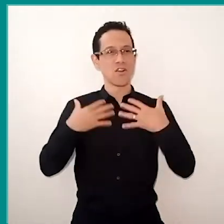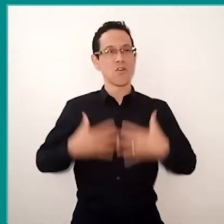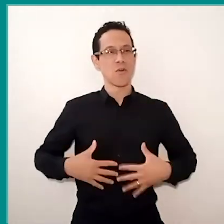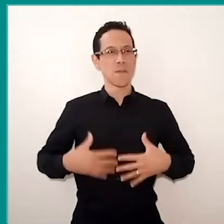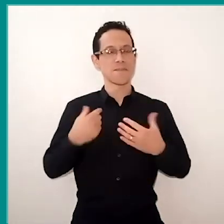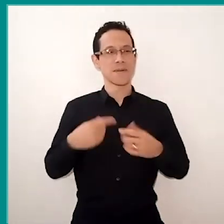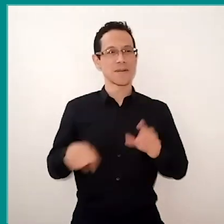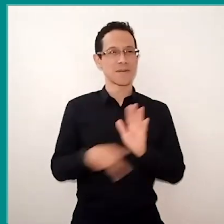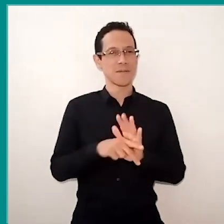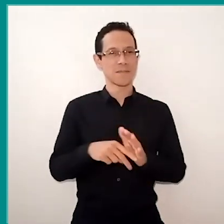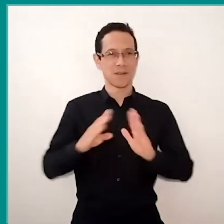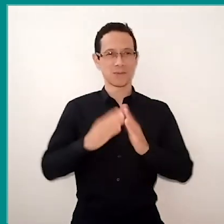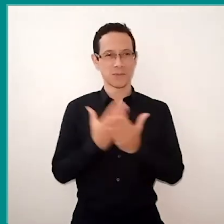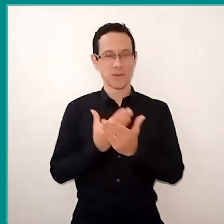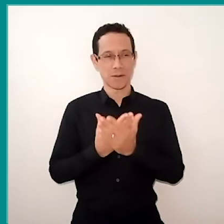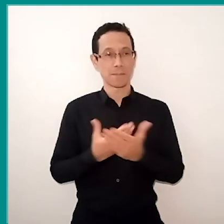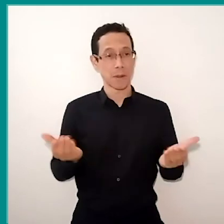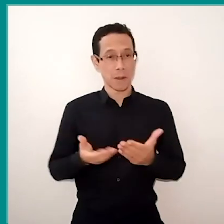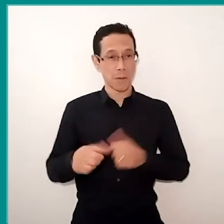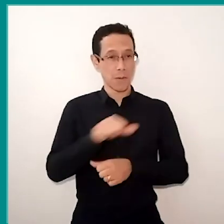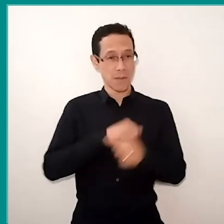I want to pass the speech now for Maria Augusta